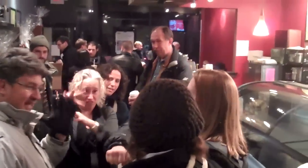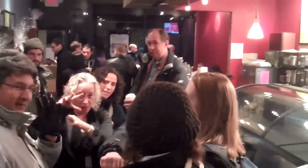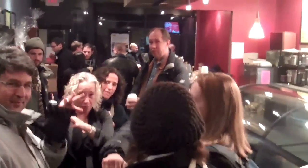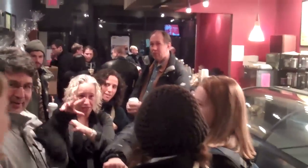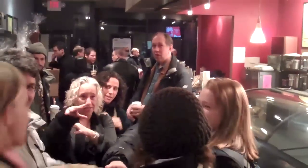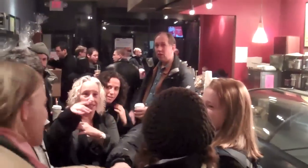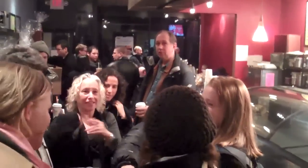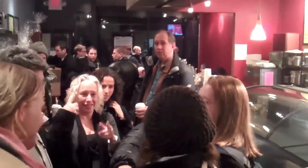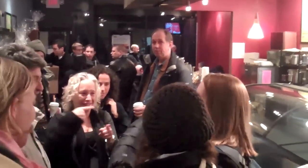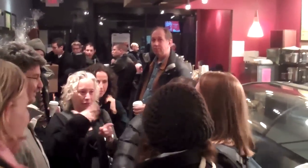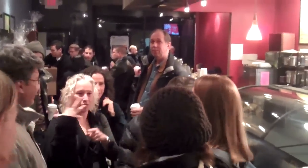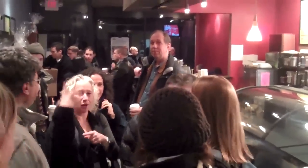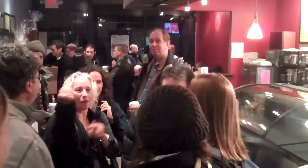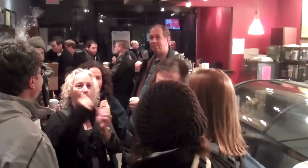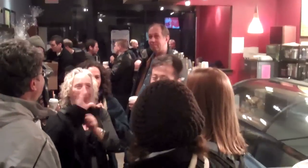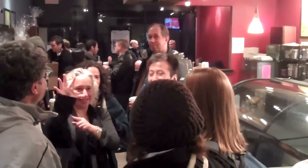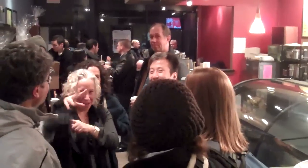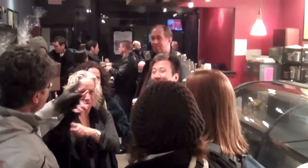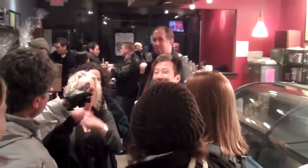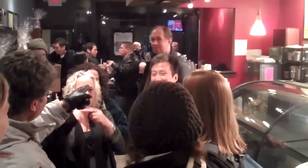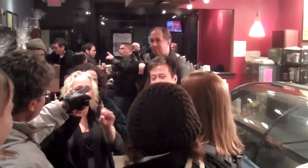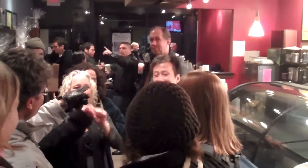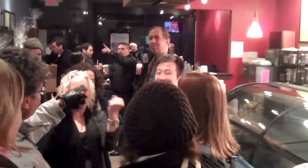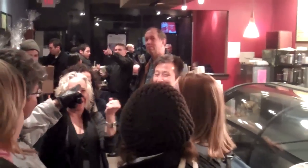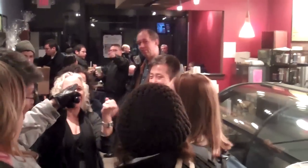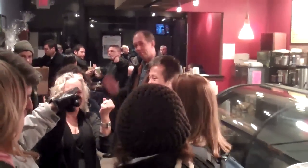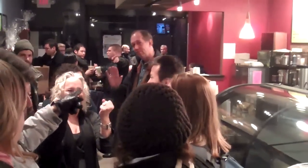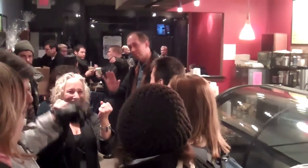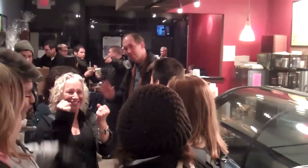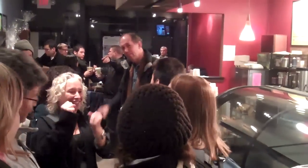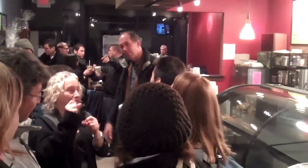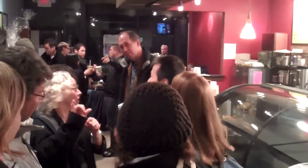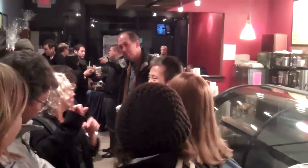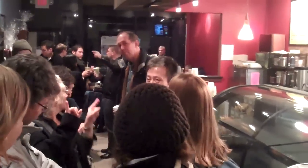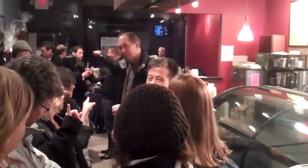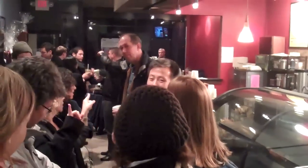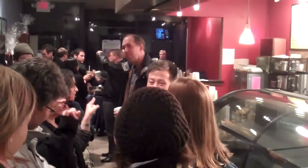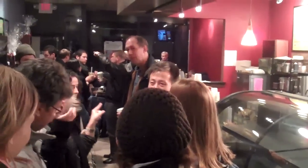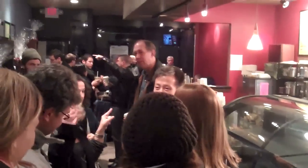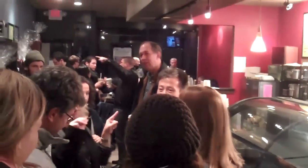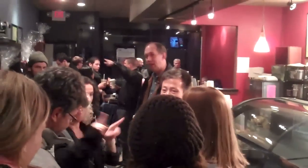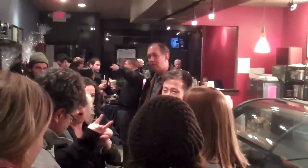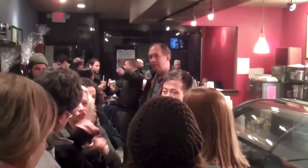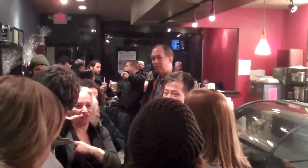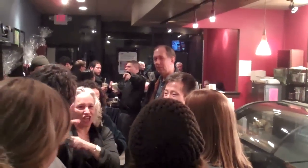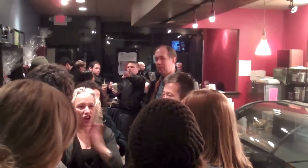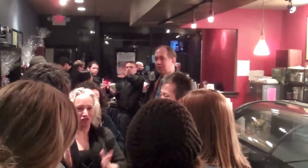When we're going to start shooting, he comes out with his camera. And that's Jim, he's also a photographer.